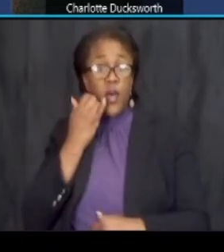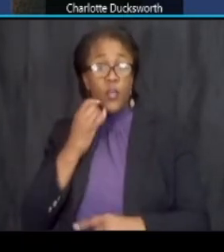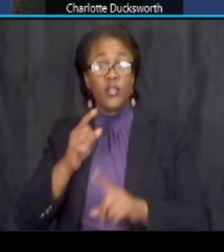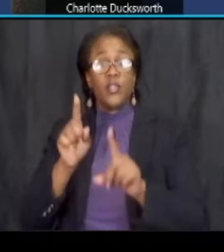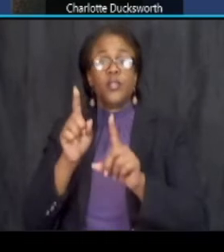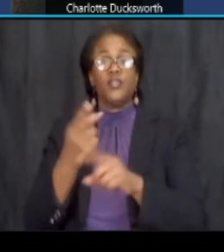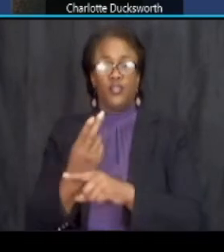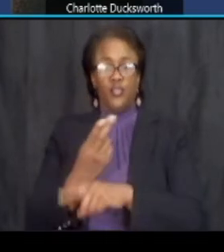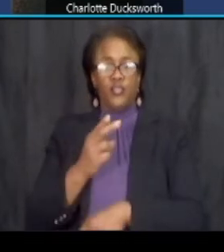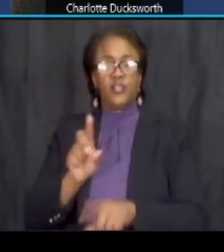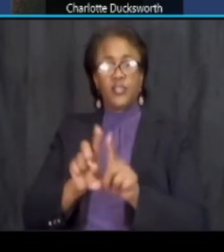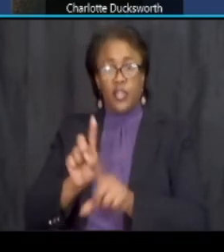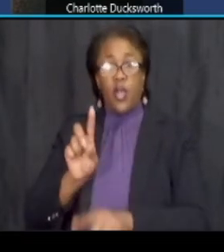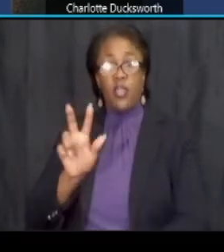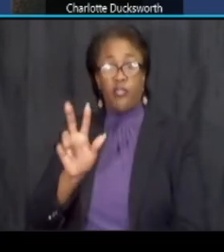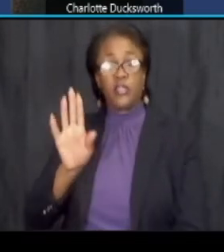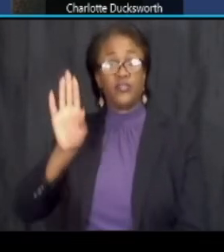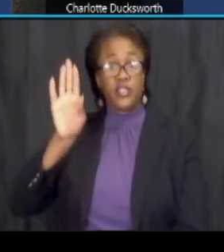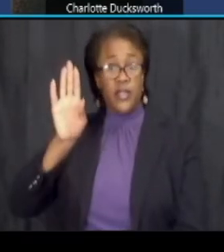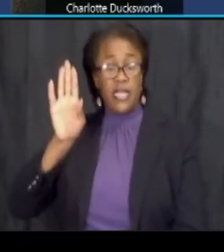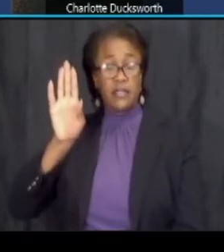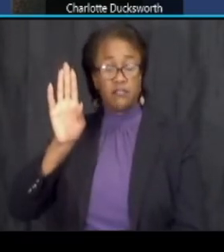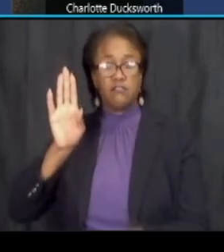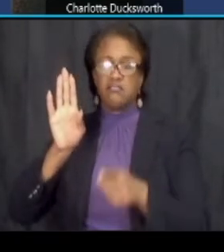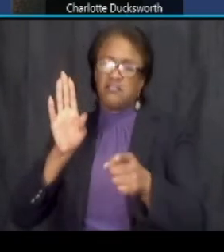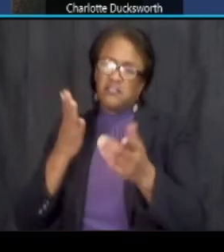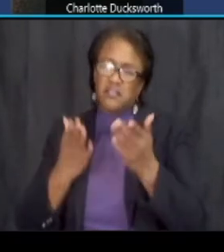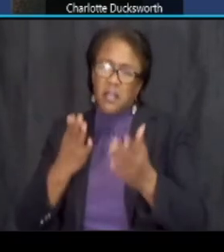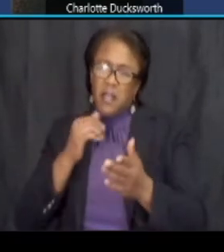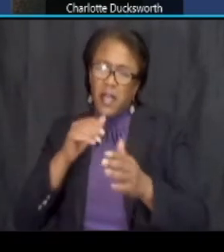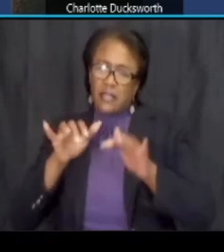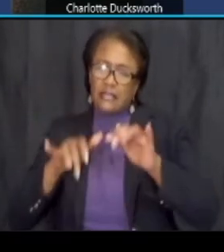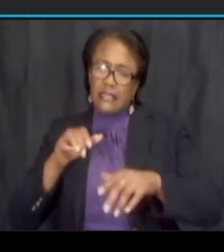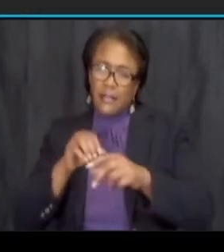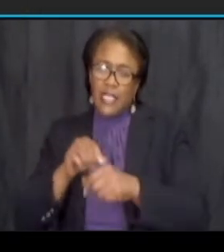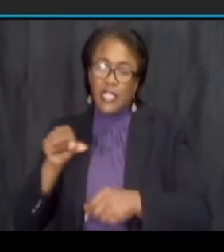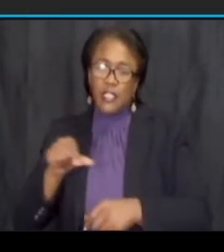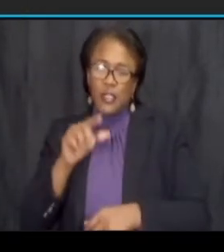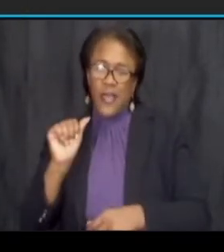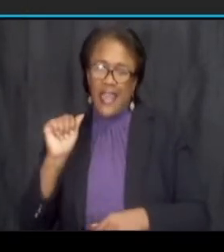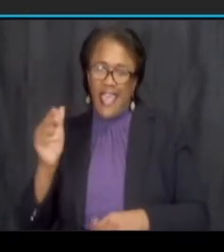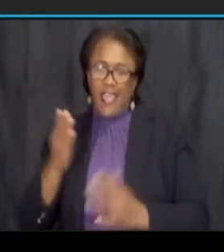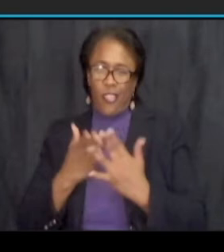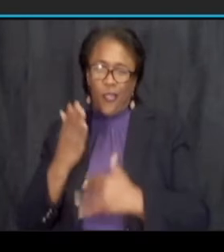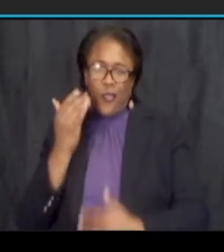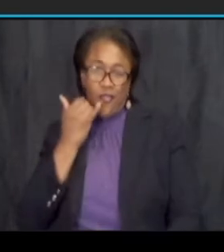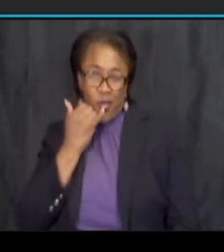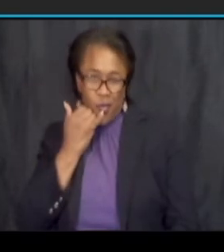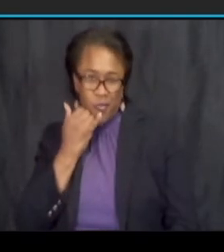um to raise your hand since you would probably not be typing into the q a function also that